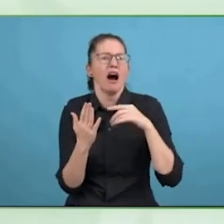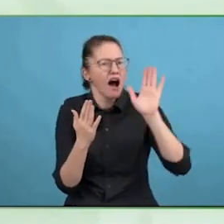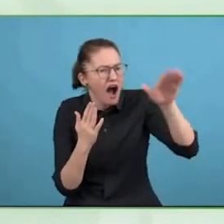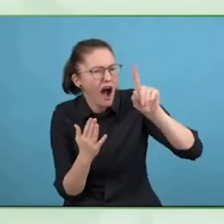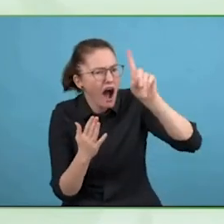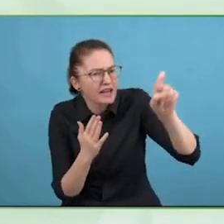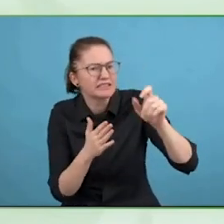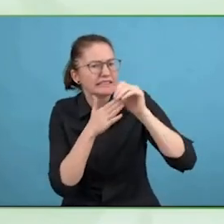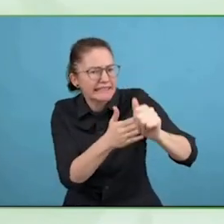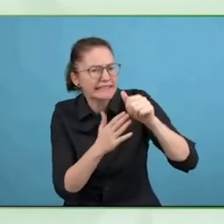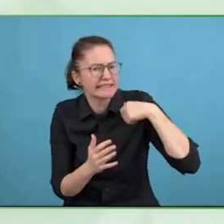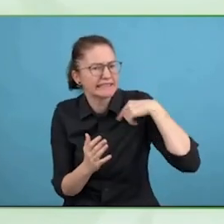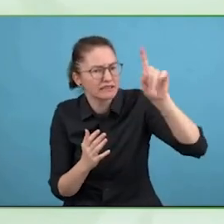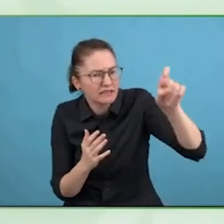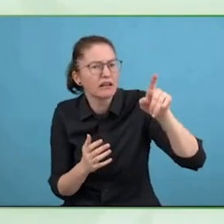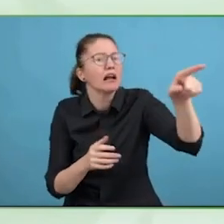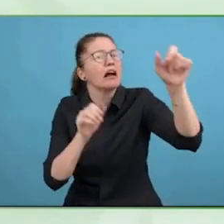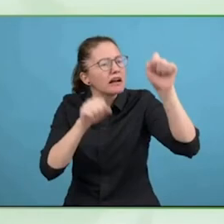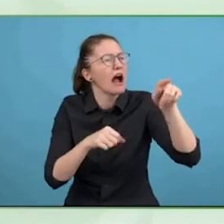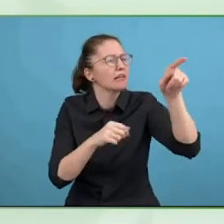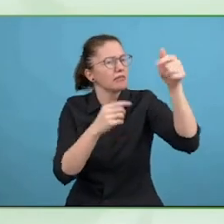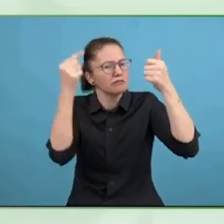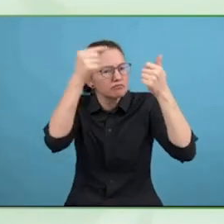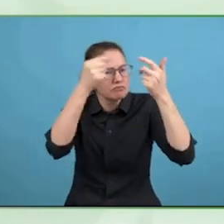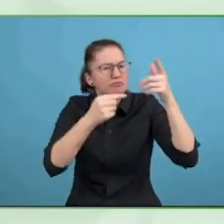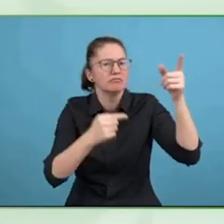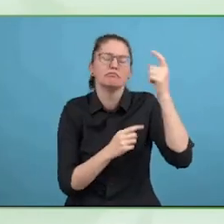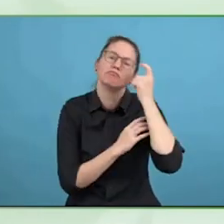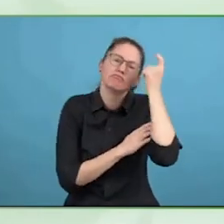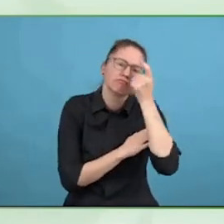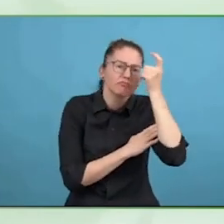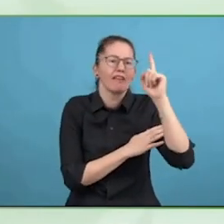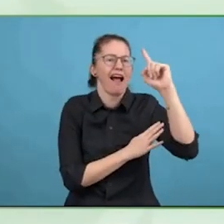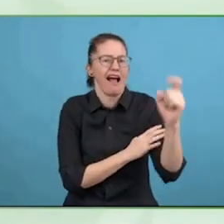meeting with someone else telling them about it, the participation is important.